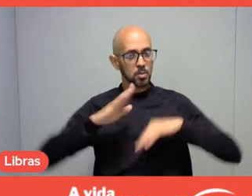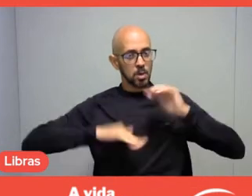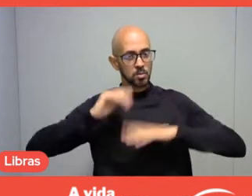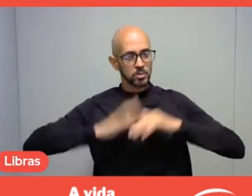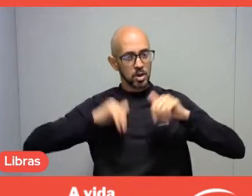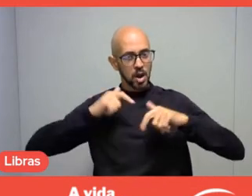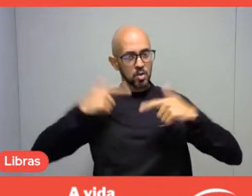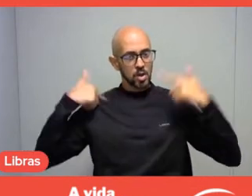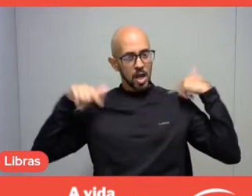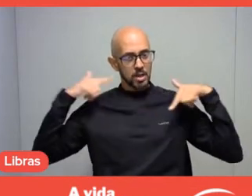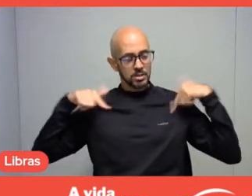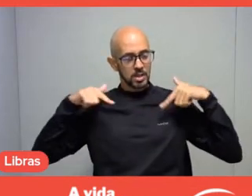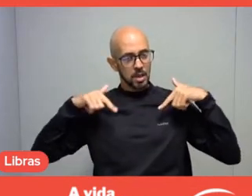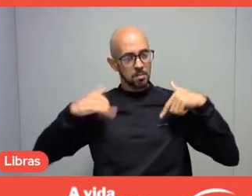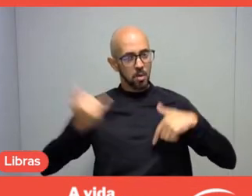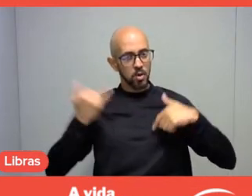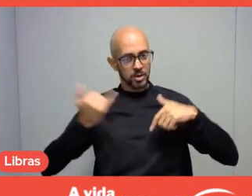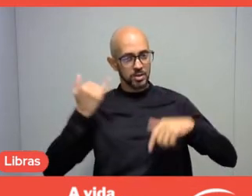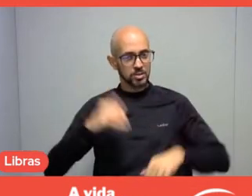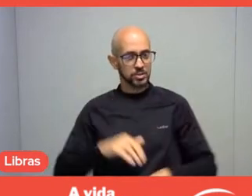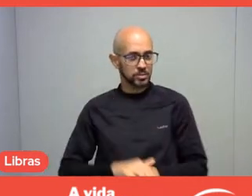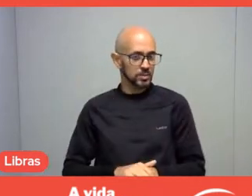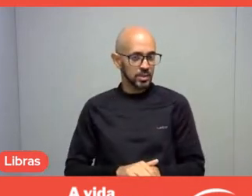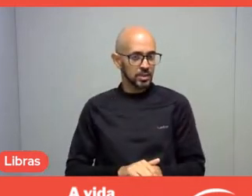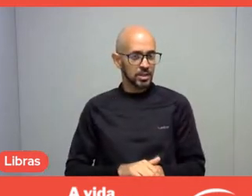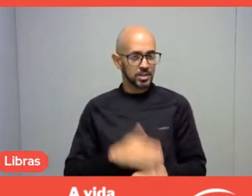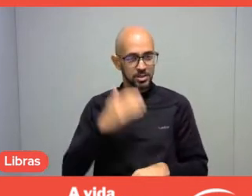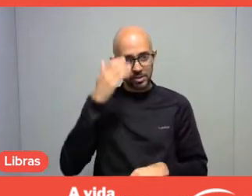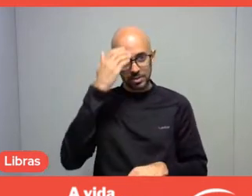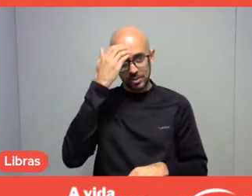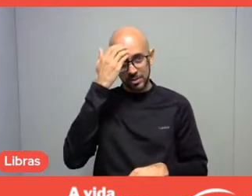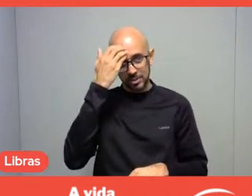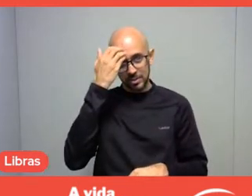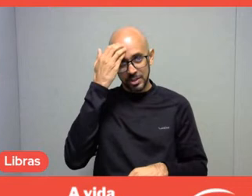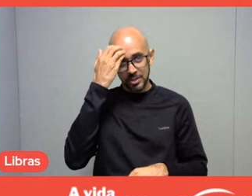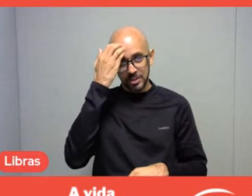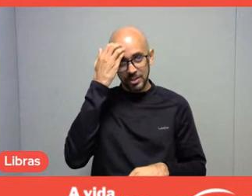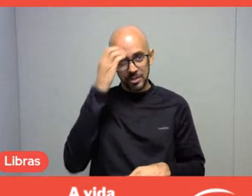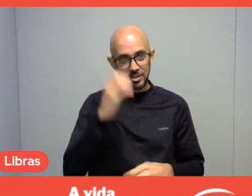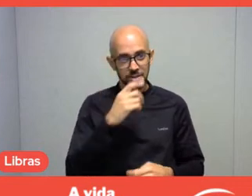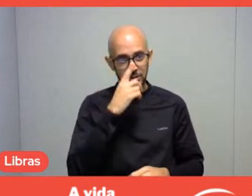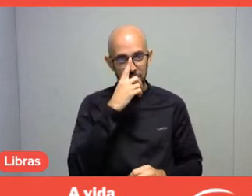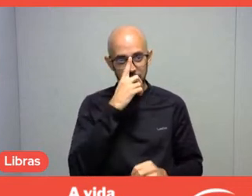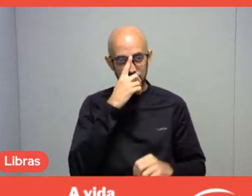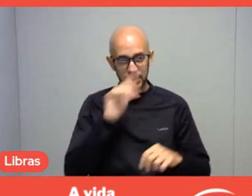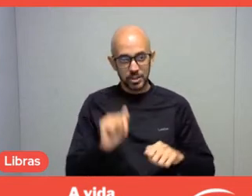Without dwelling on this subject, I would like just to highlight the importance of leisure professionals,